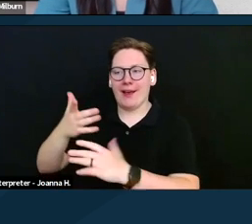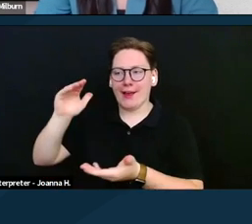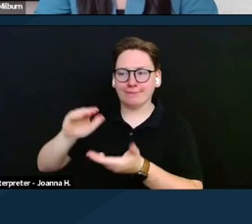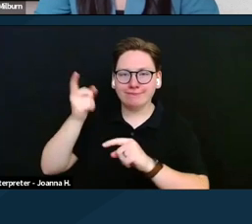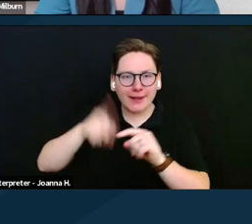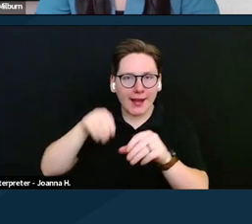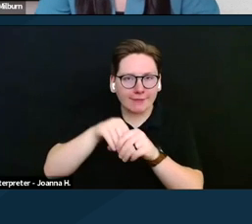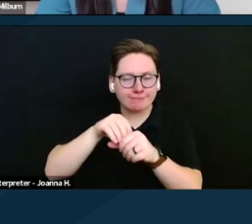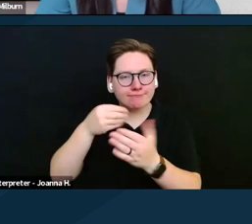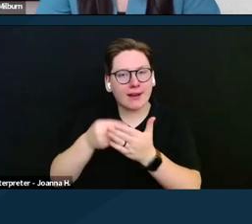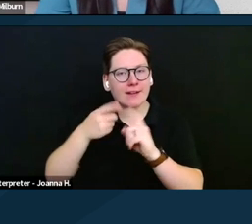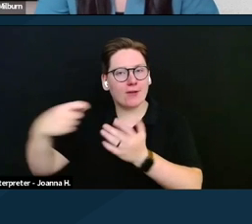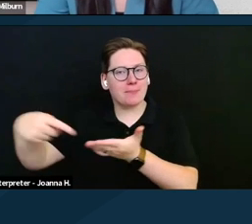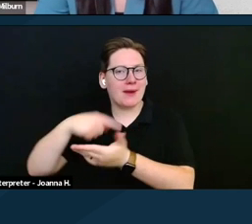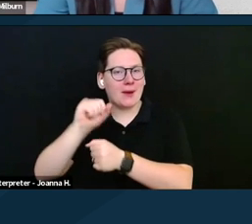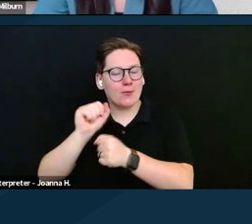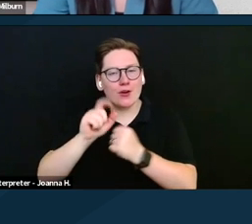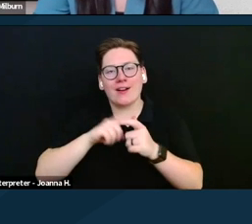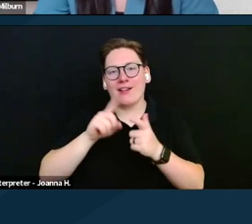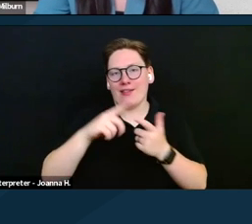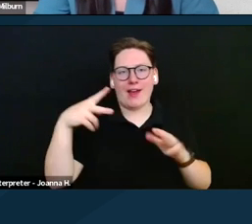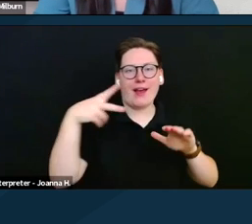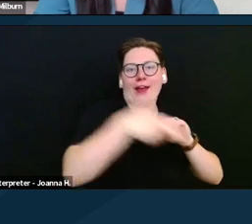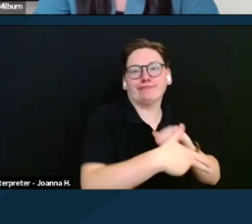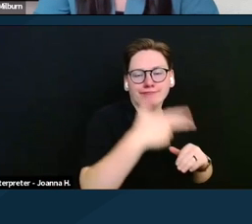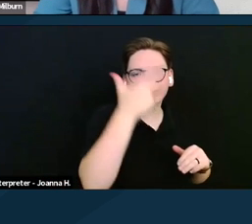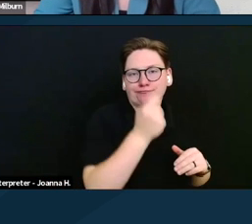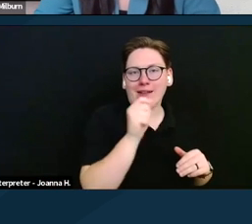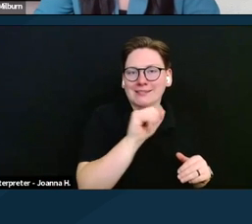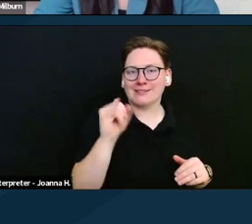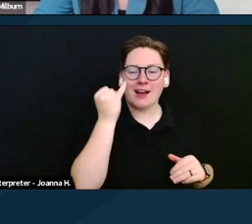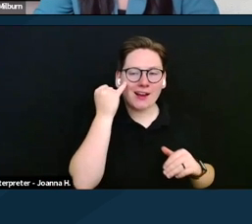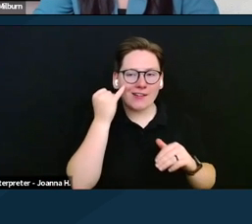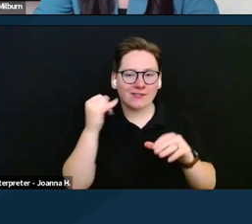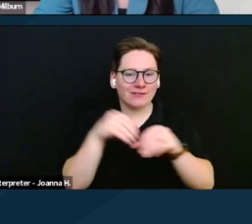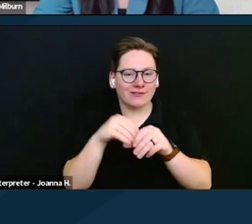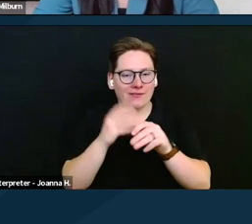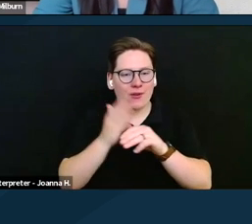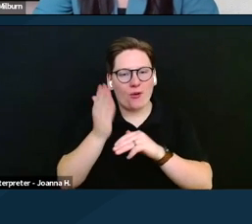for fear that they could get kicked off of SSI if they save over $2,000.